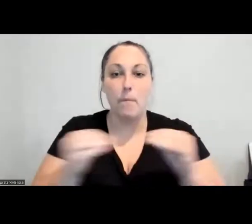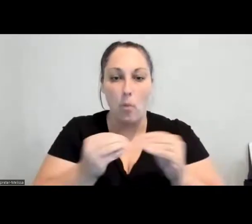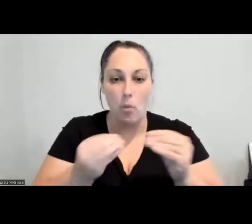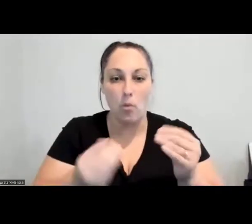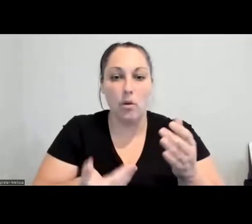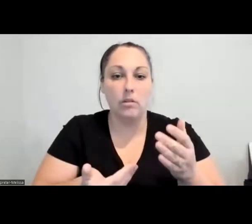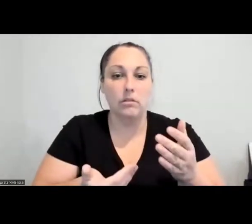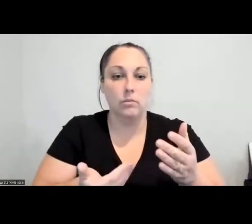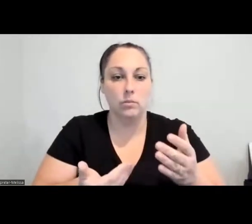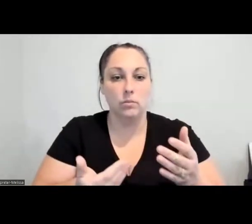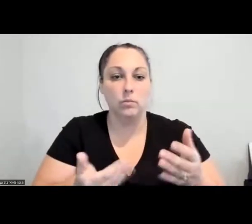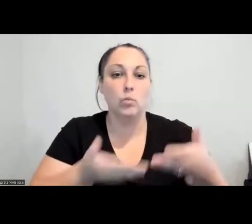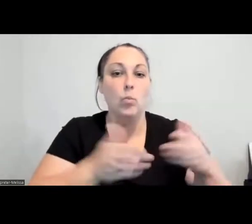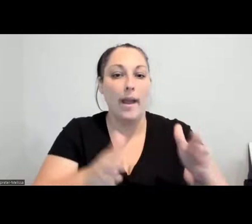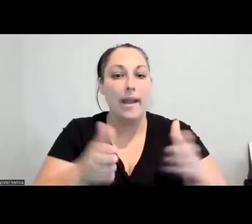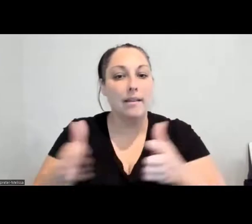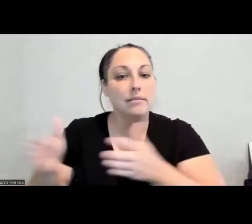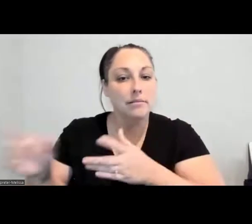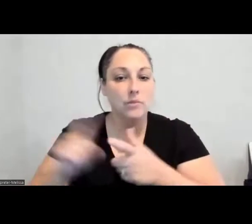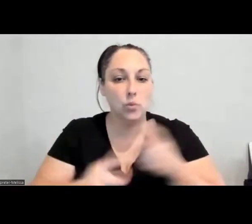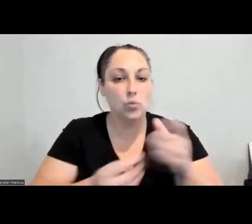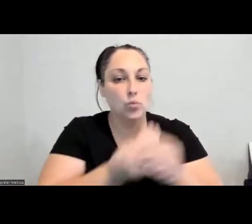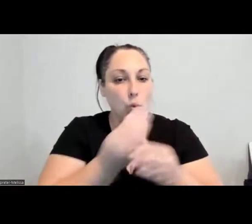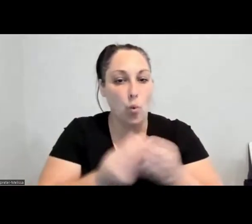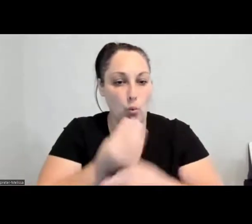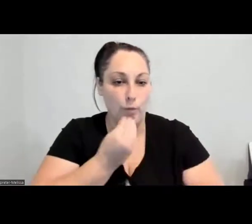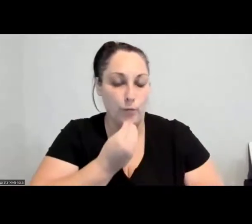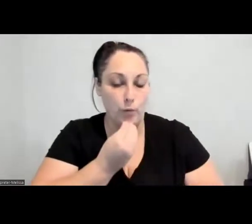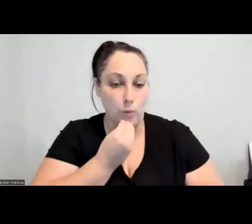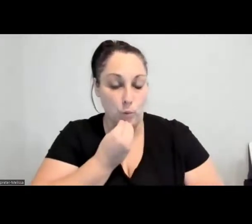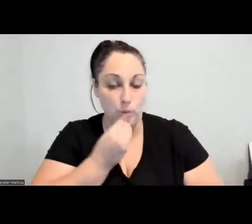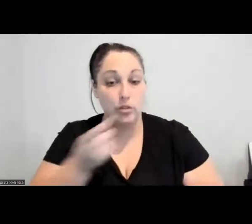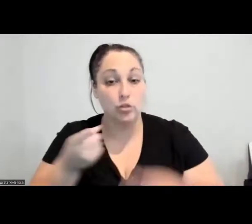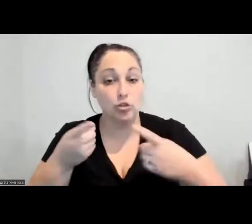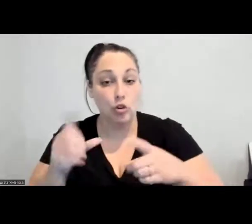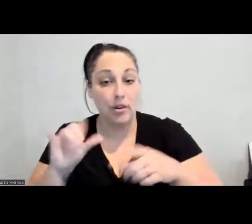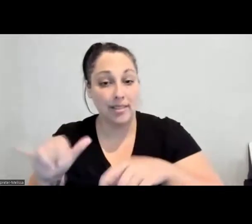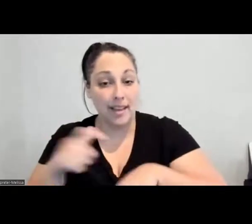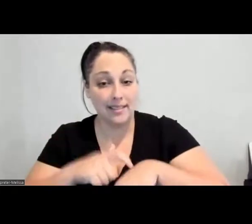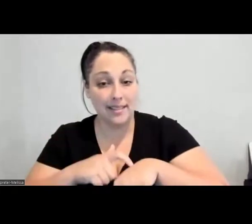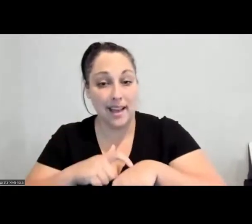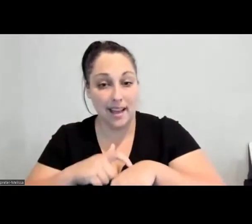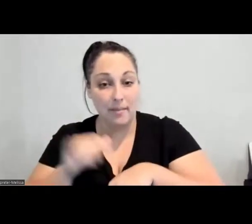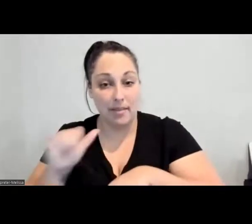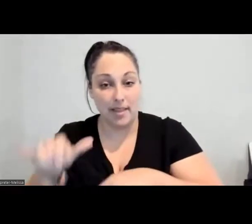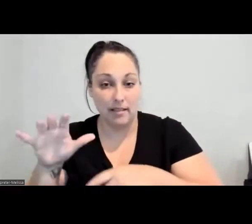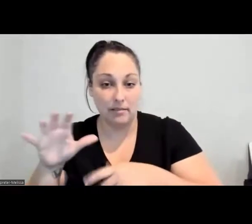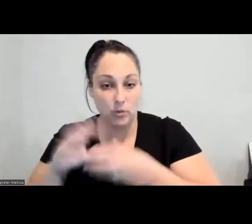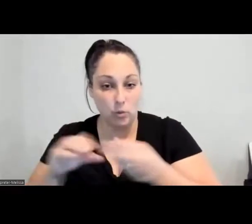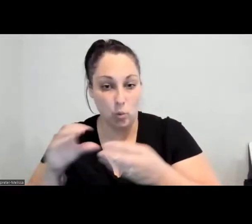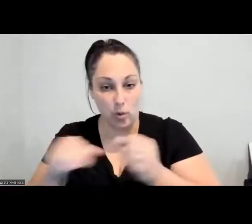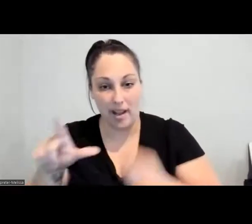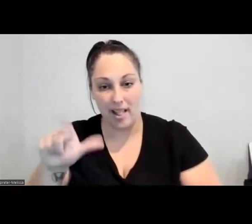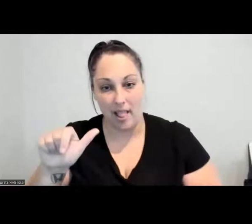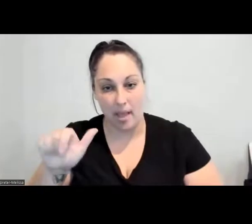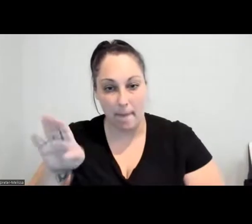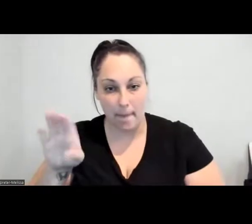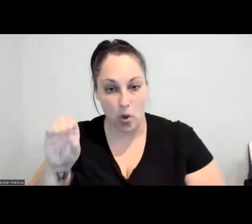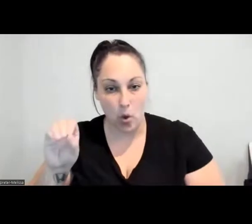unable to grow his food because the soil that was surrounding their home was mostly made of clay.